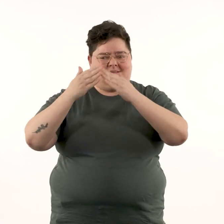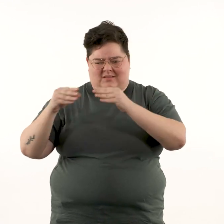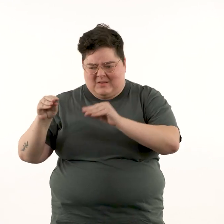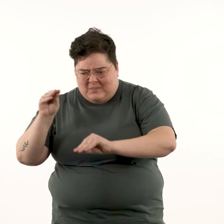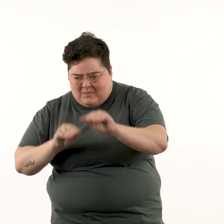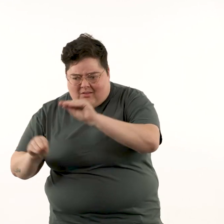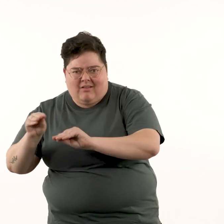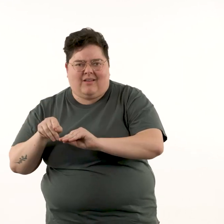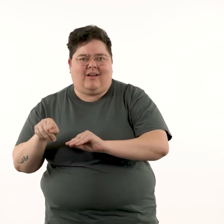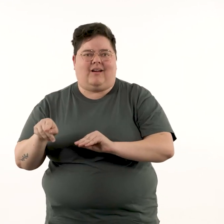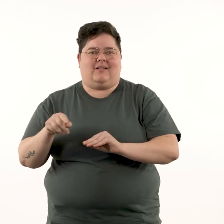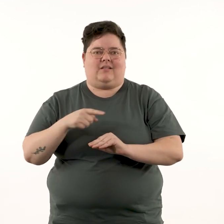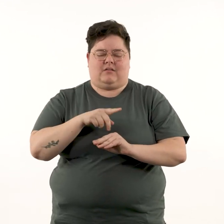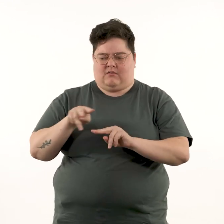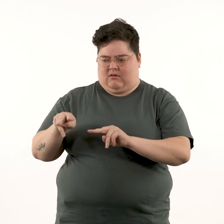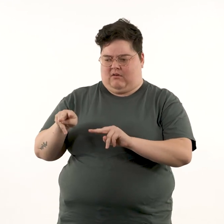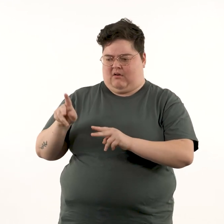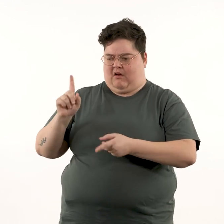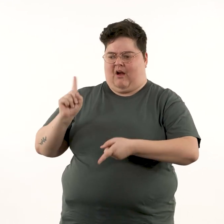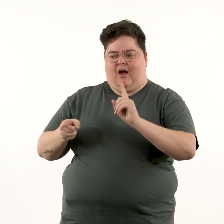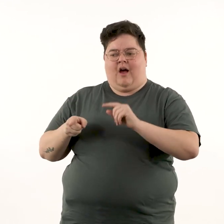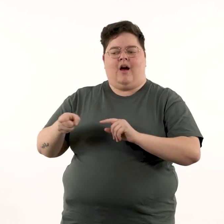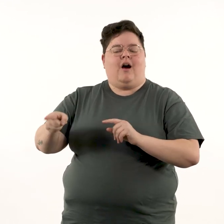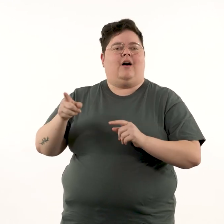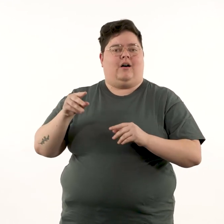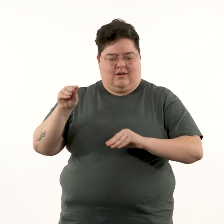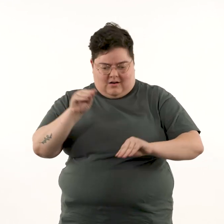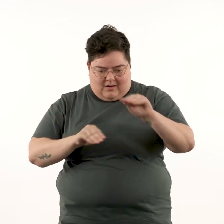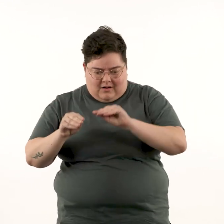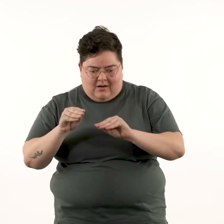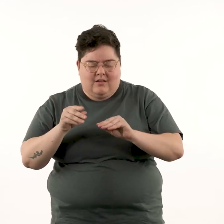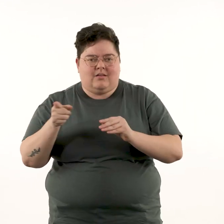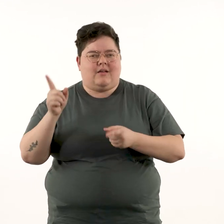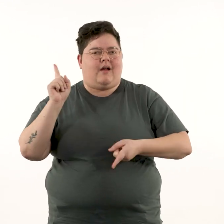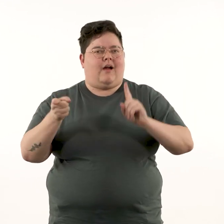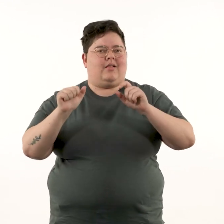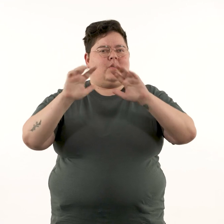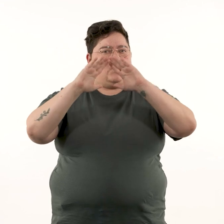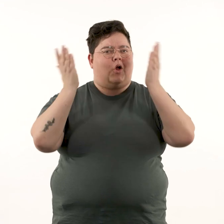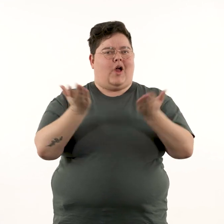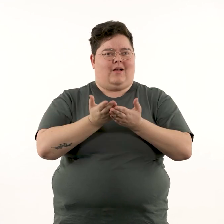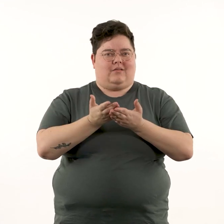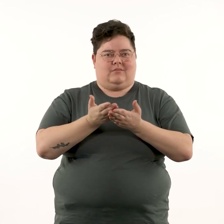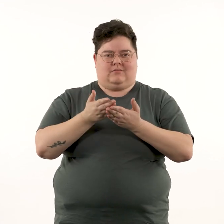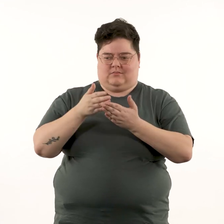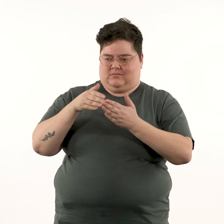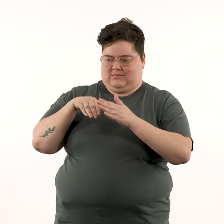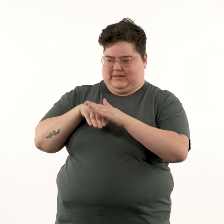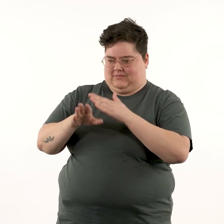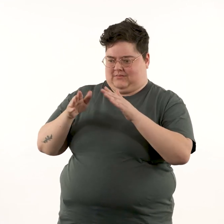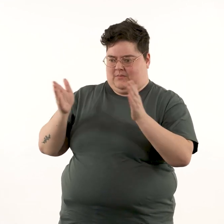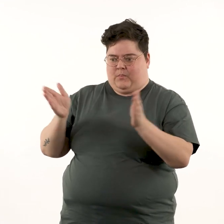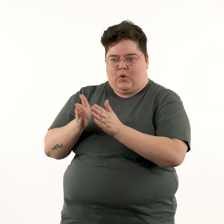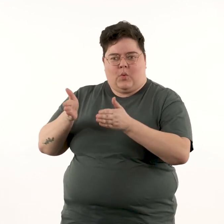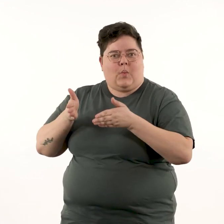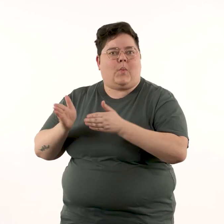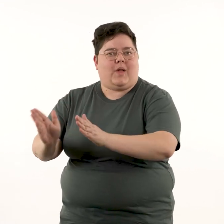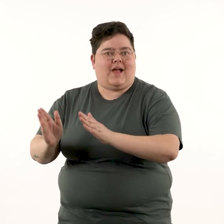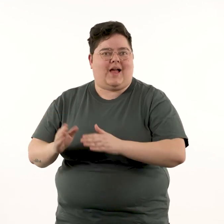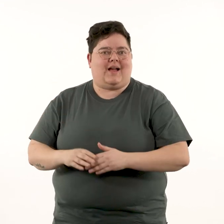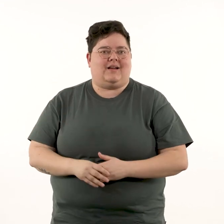This is how we gain our initial understanding of the world, on a mini and tangible scale,’ Maestri says.